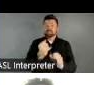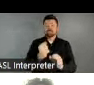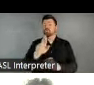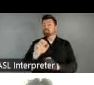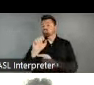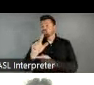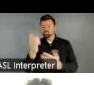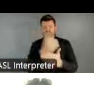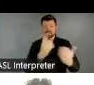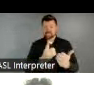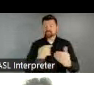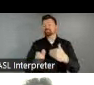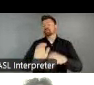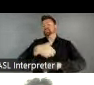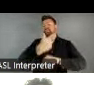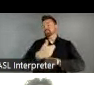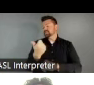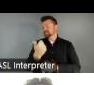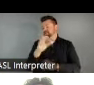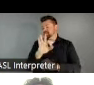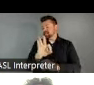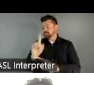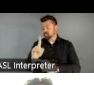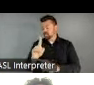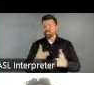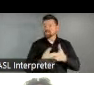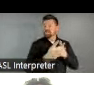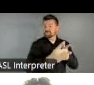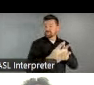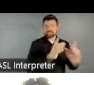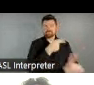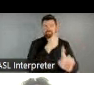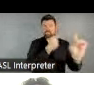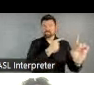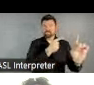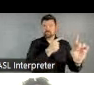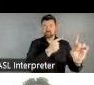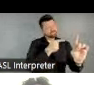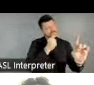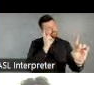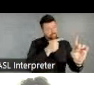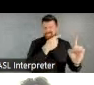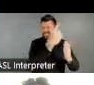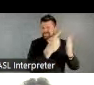Established in 1991, this leadership initiative brings design professionals, local leaders,